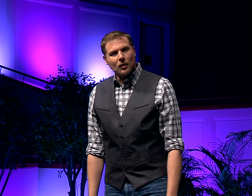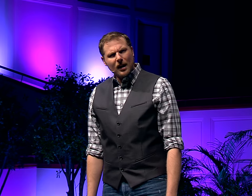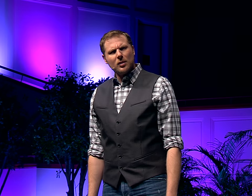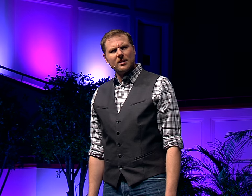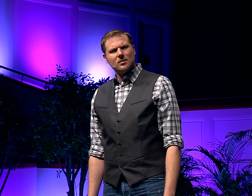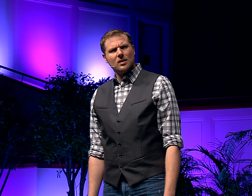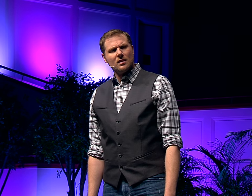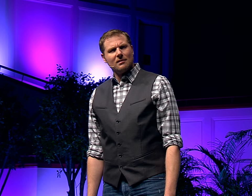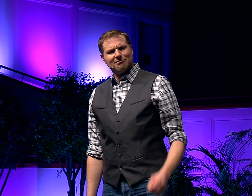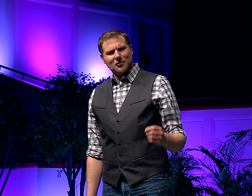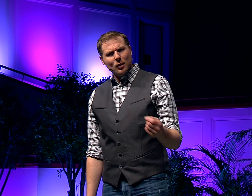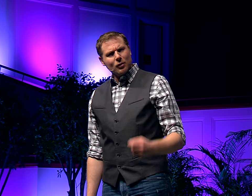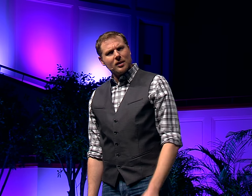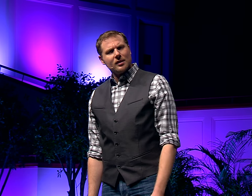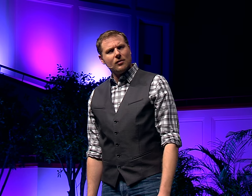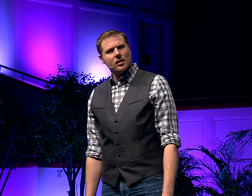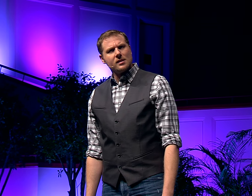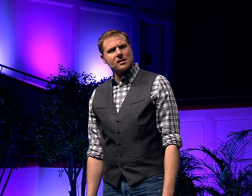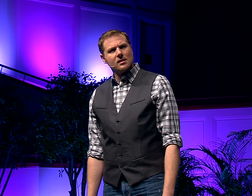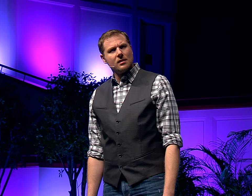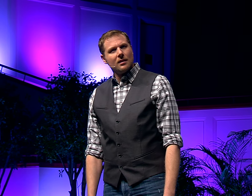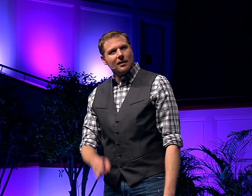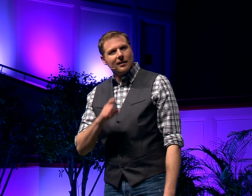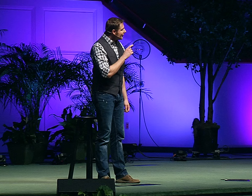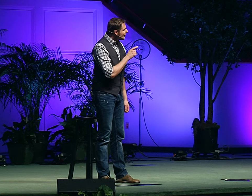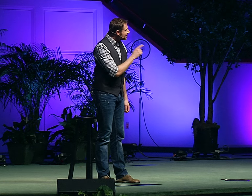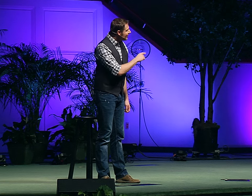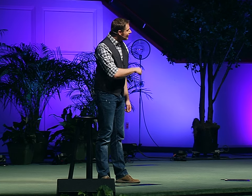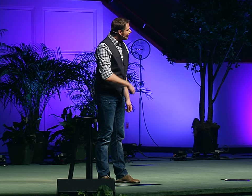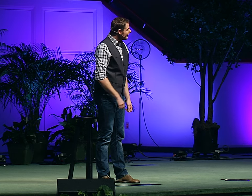Wow, William. You have a really good voice. You're a singer.